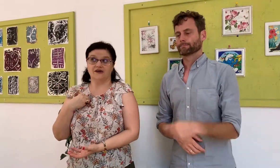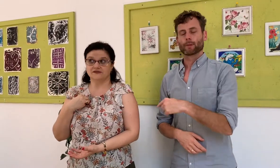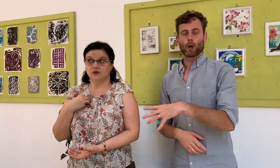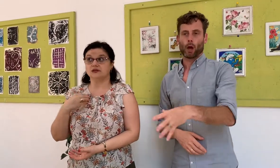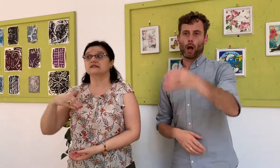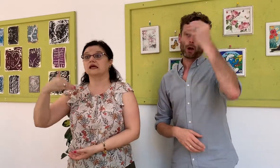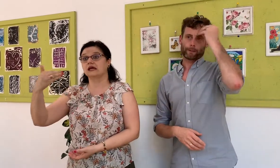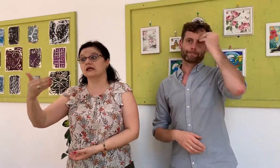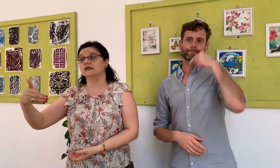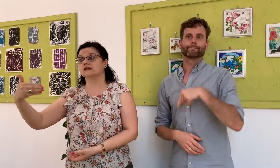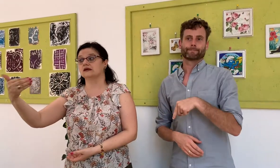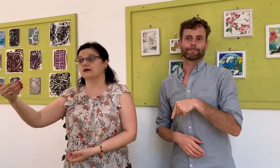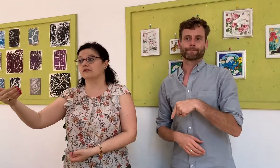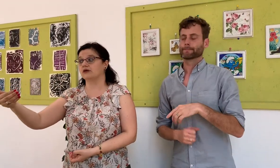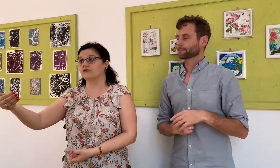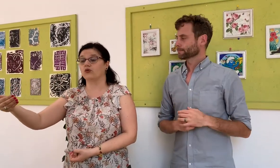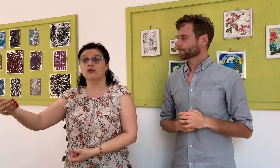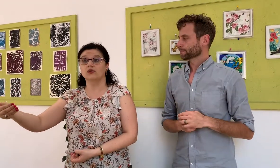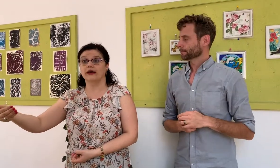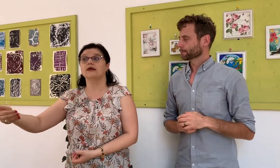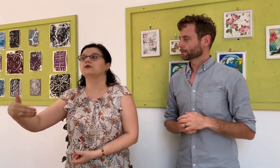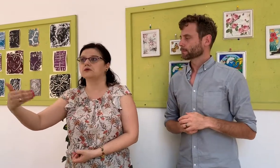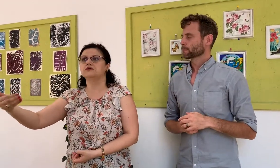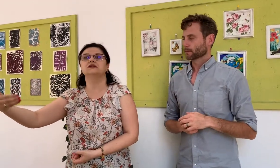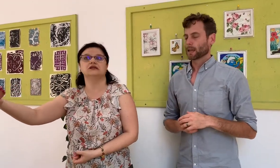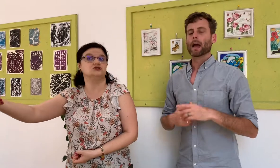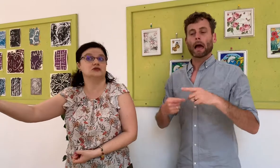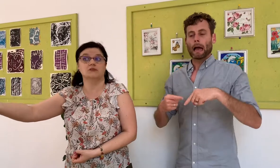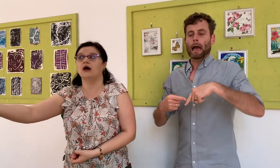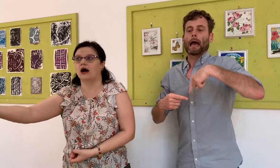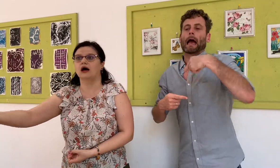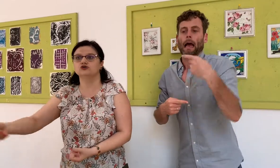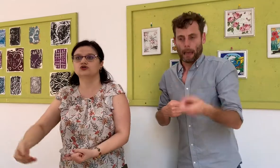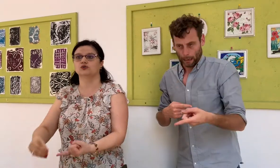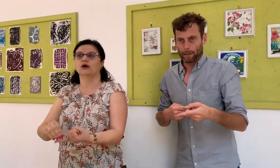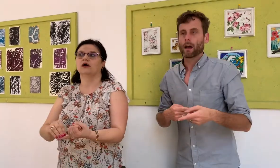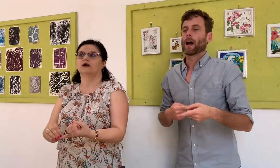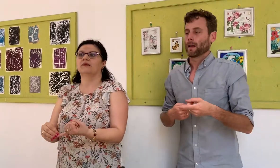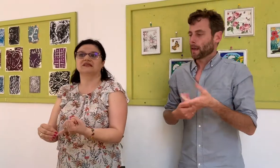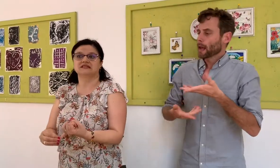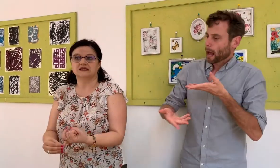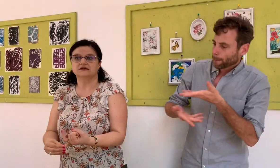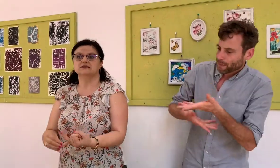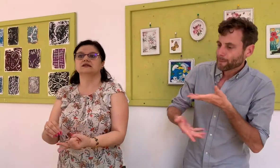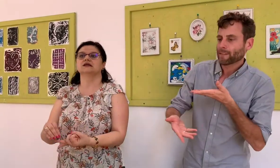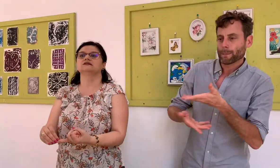Afterwards, in the vocal way, you can teach them how to make sentences,